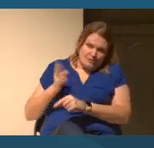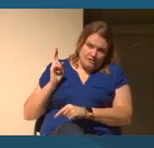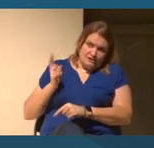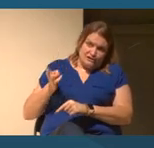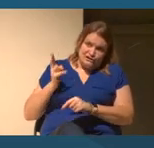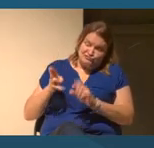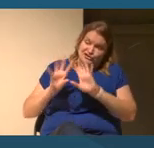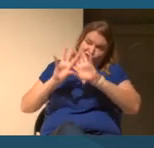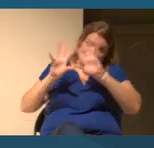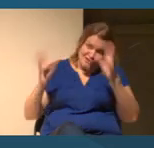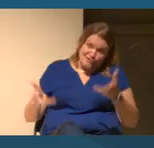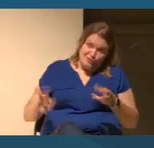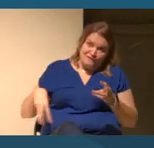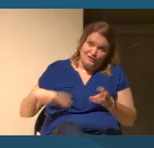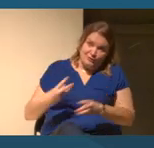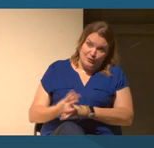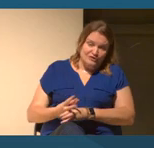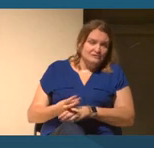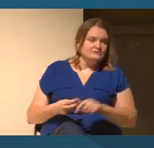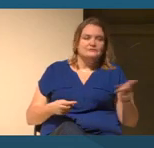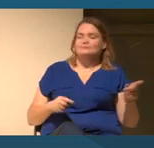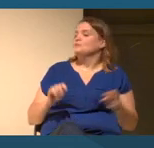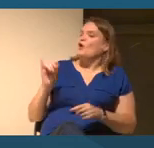This is also for anyone on the panel, what